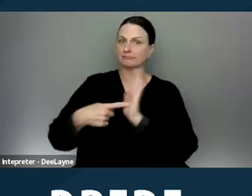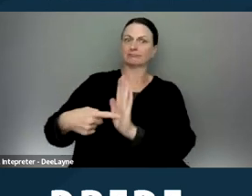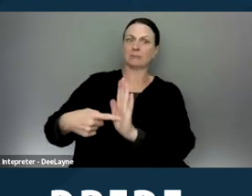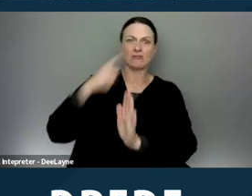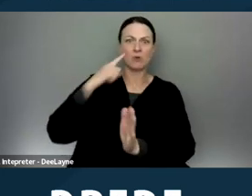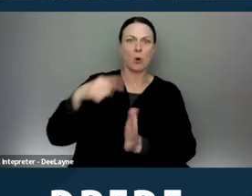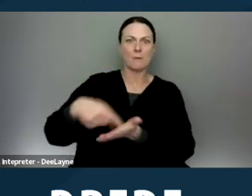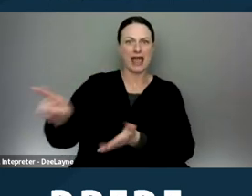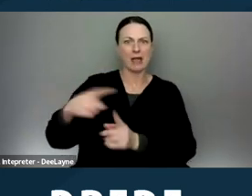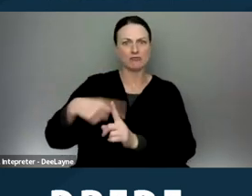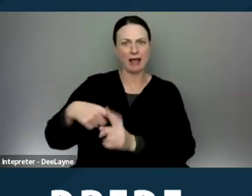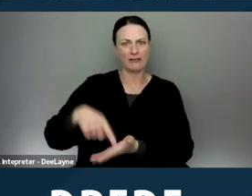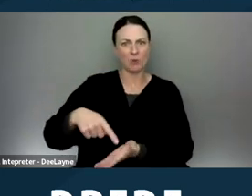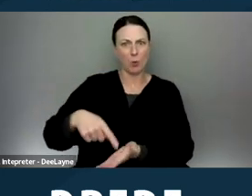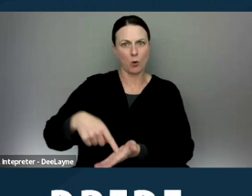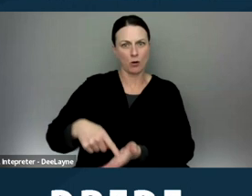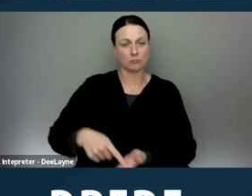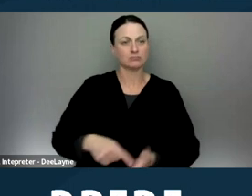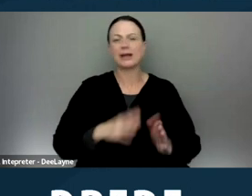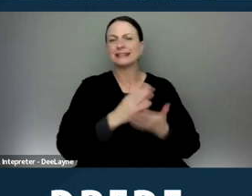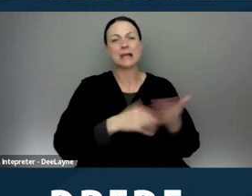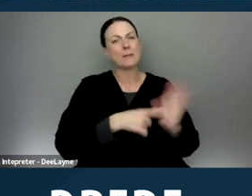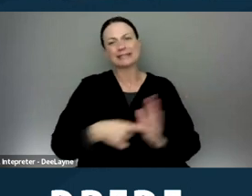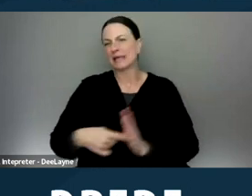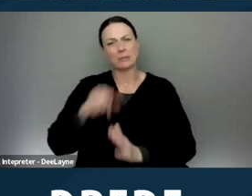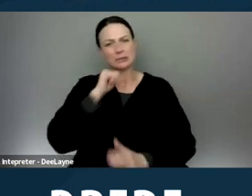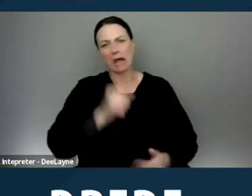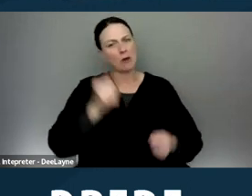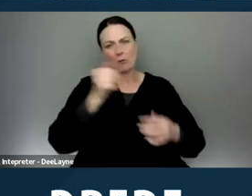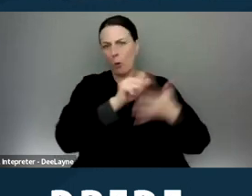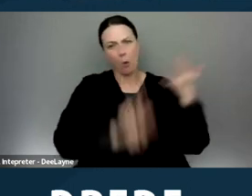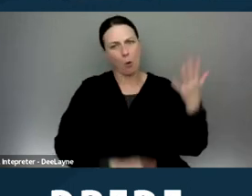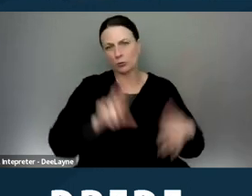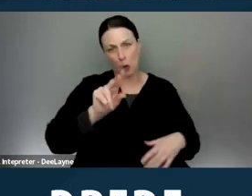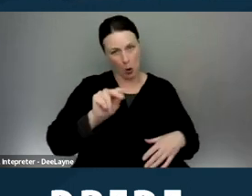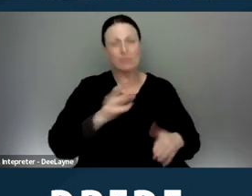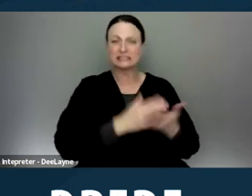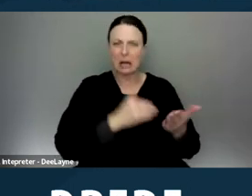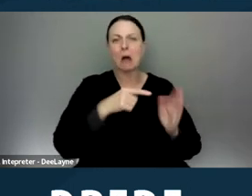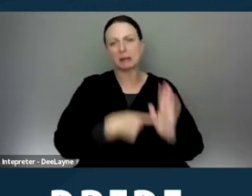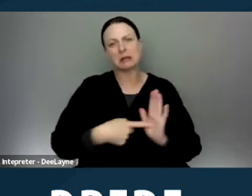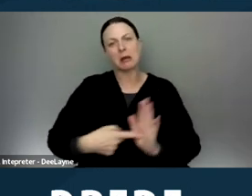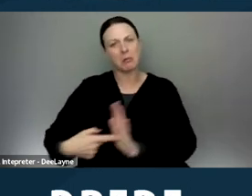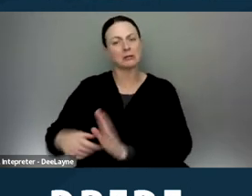So these are some examples, this is not all inclusive, but some examples of what a tenant can provide is